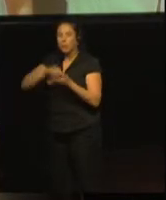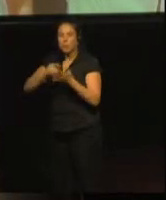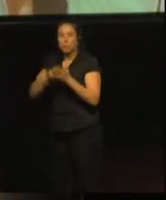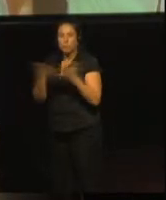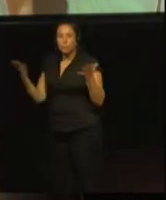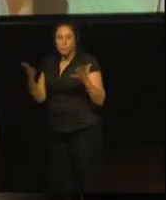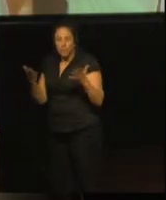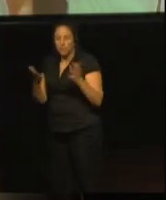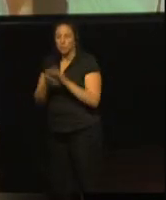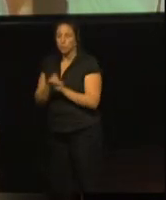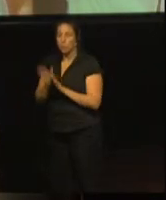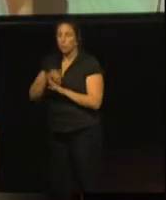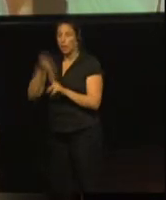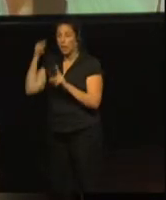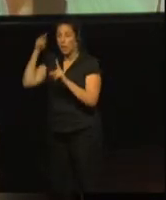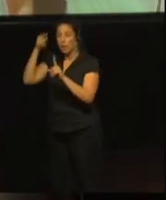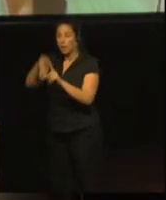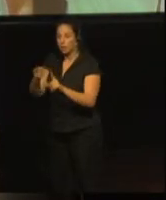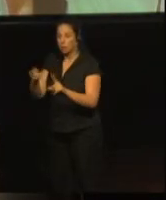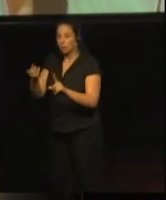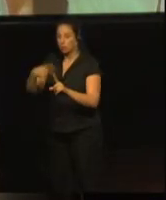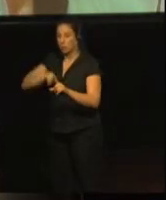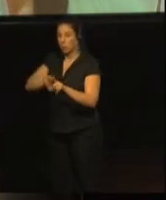had contact persons through Europe.